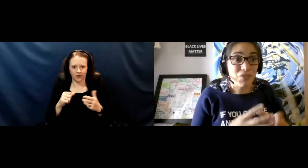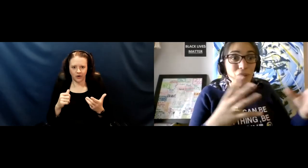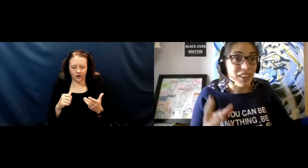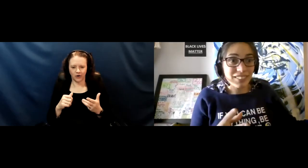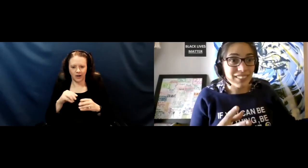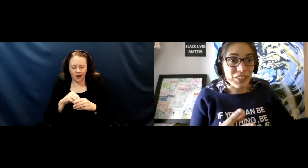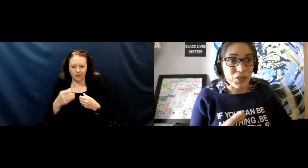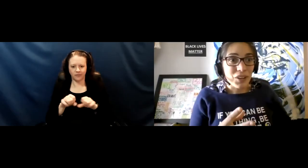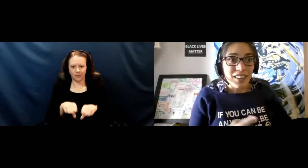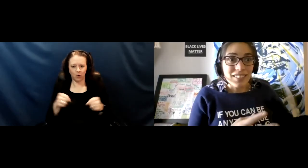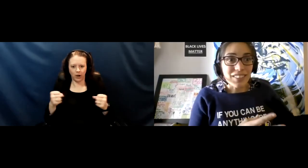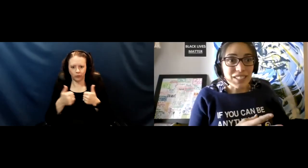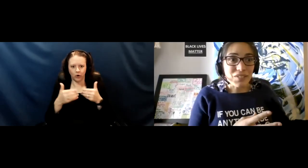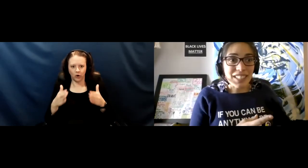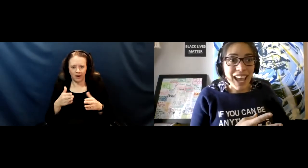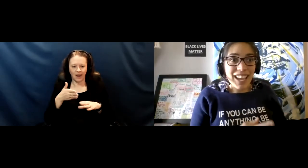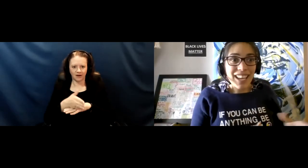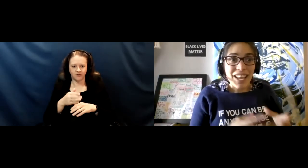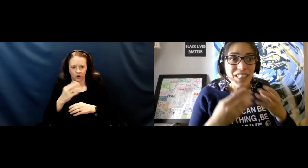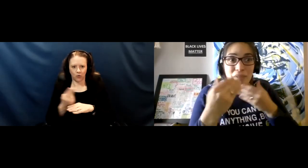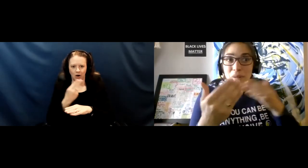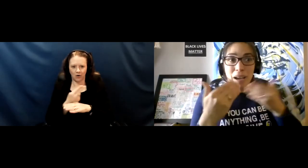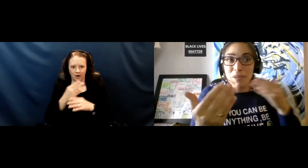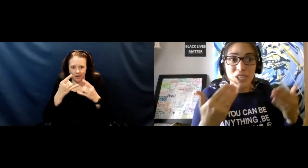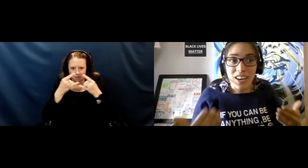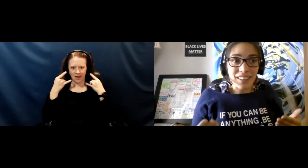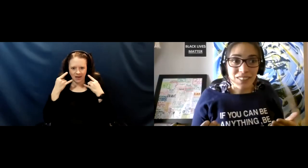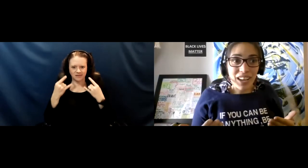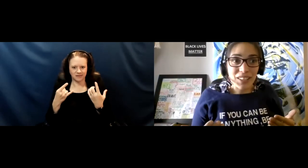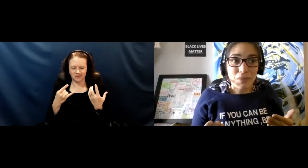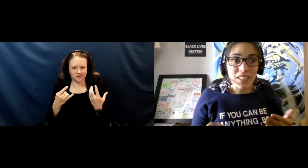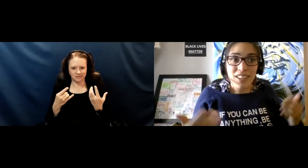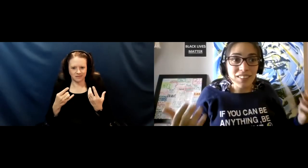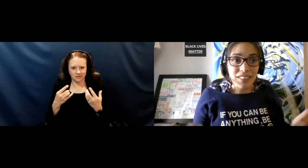for the rest of the day then we might be sharing the virus with each other